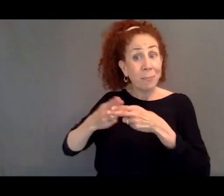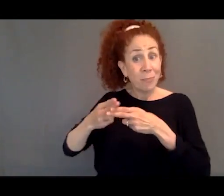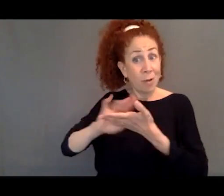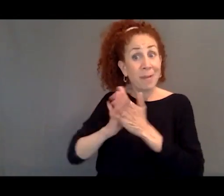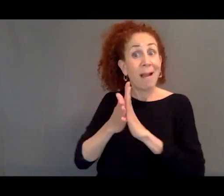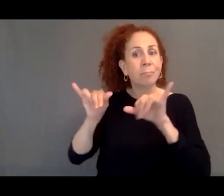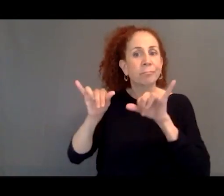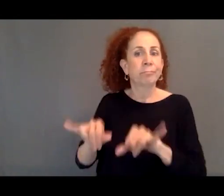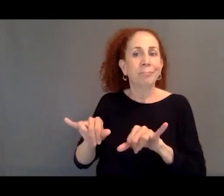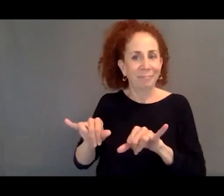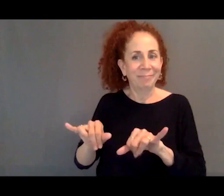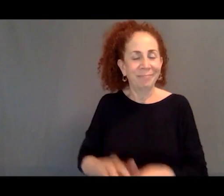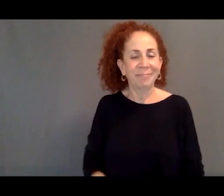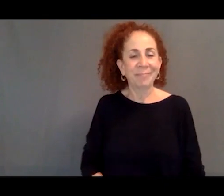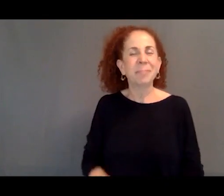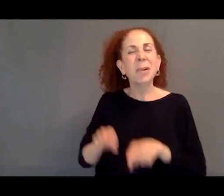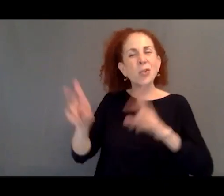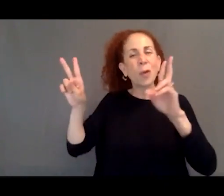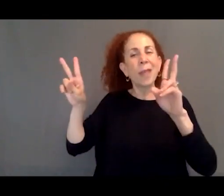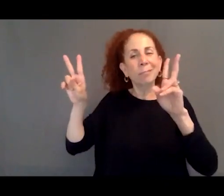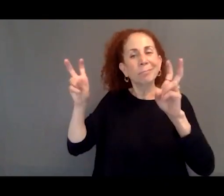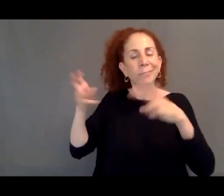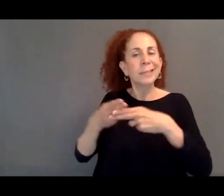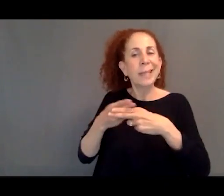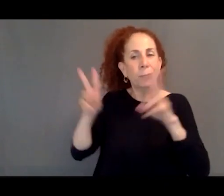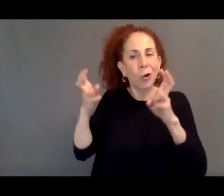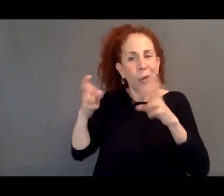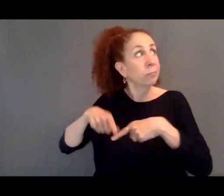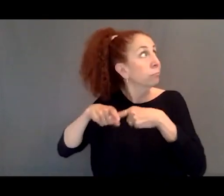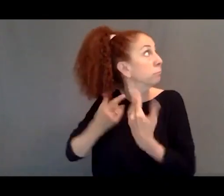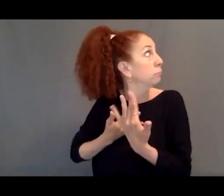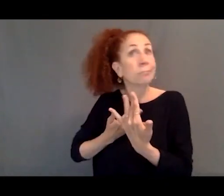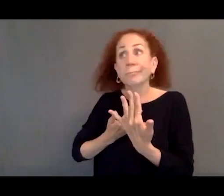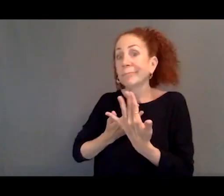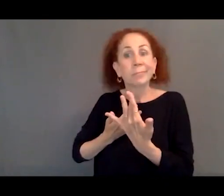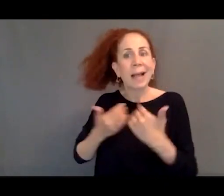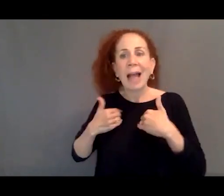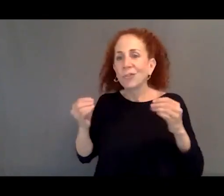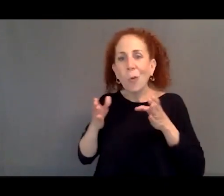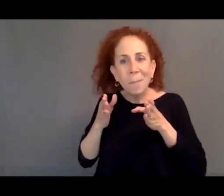But while you're in this temporary kind of limbo, there's no pathway to permanent residence.